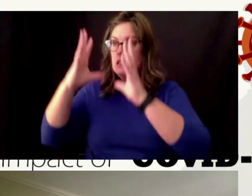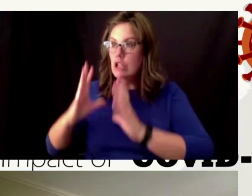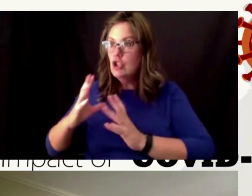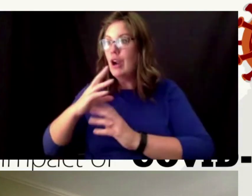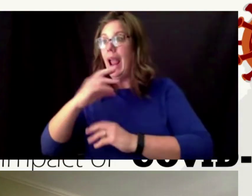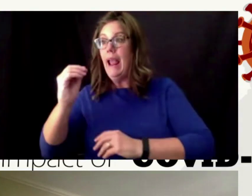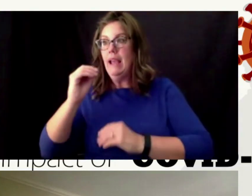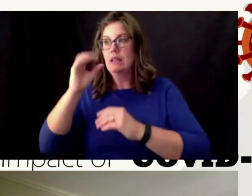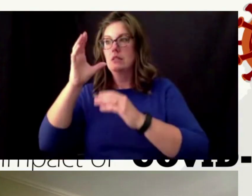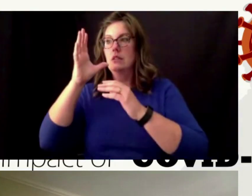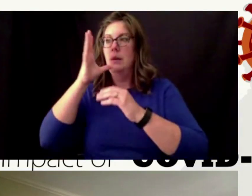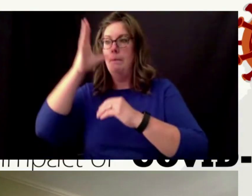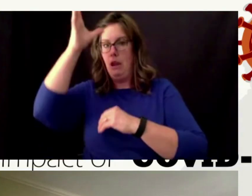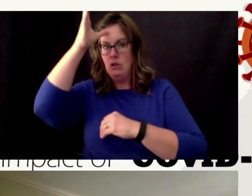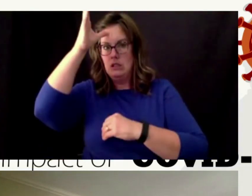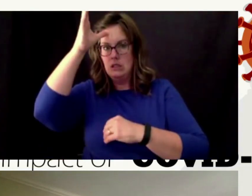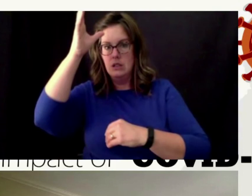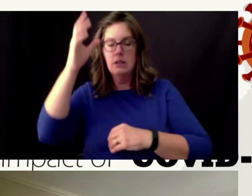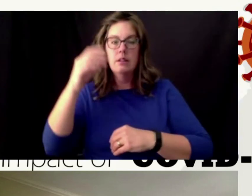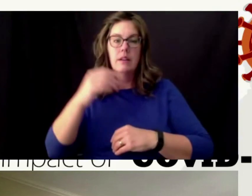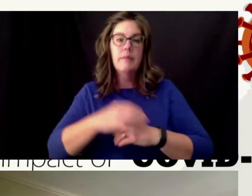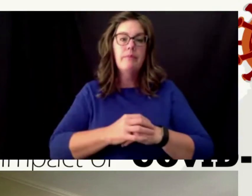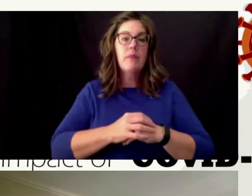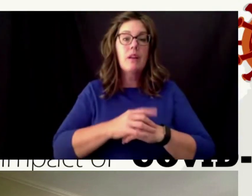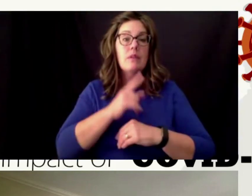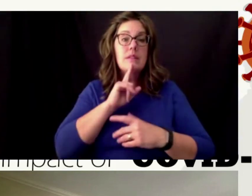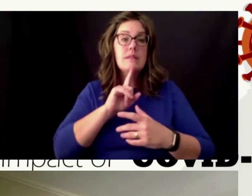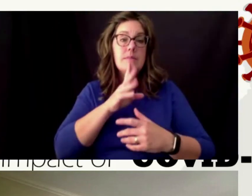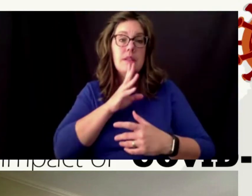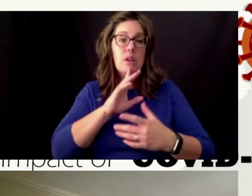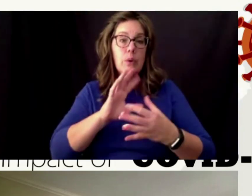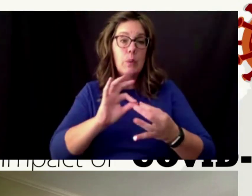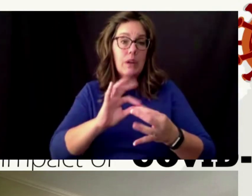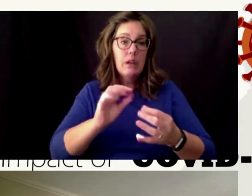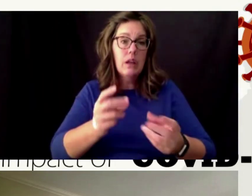i could just speak quickly to students who have some mental health disability a few things are